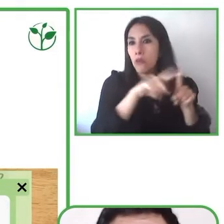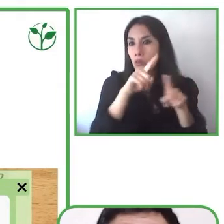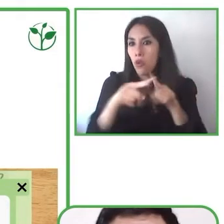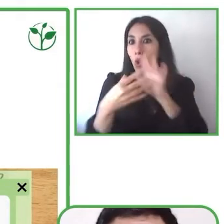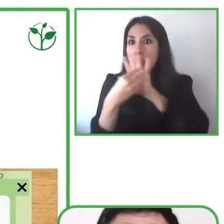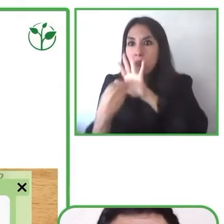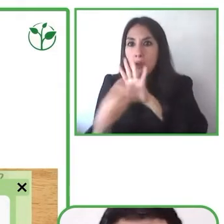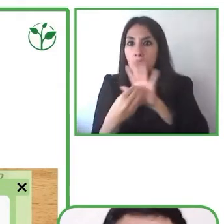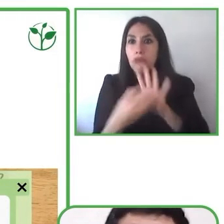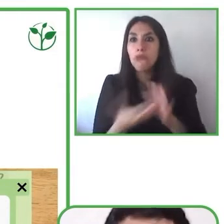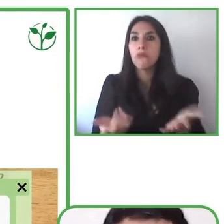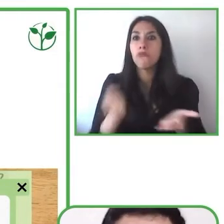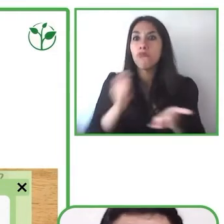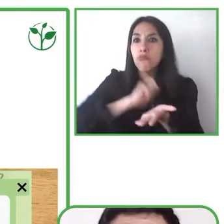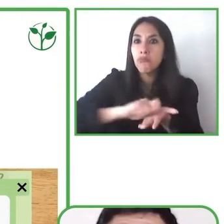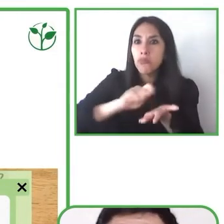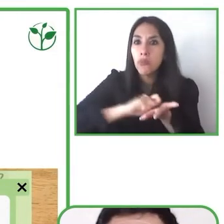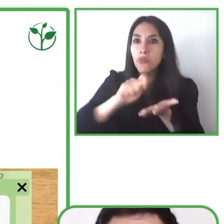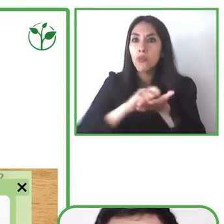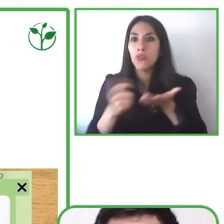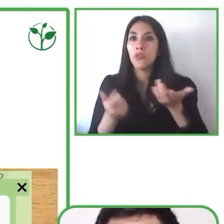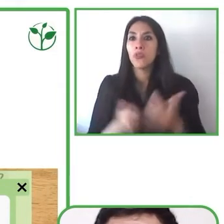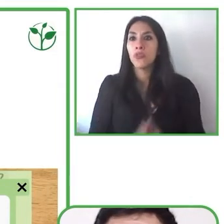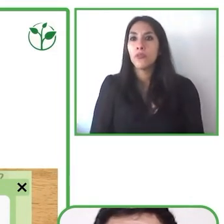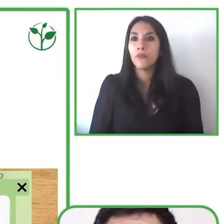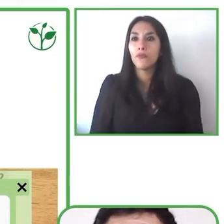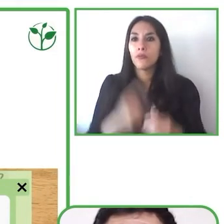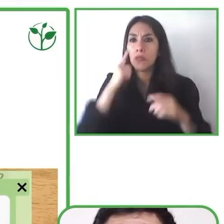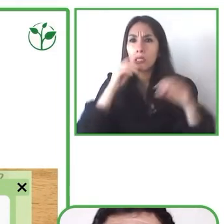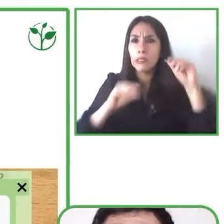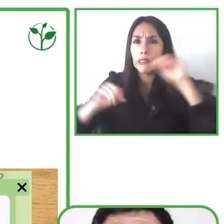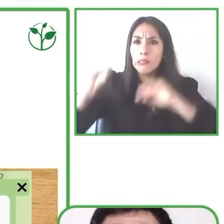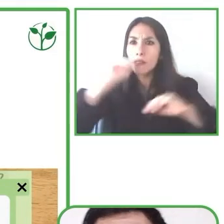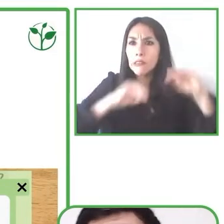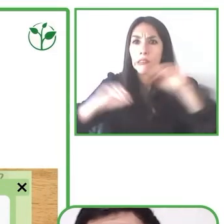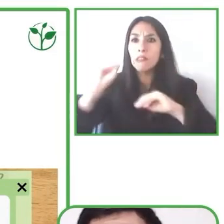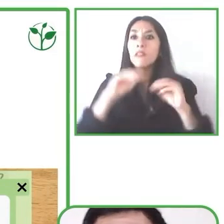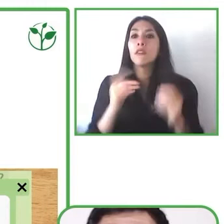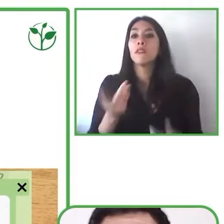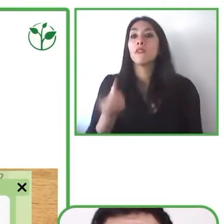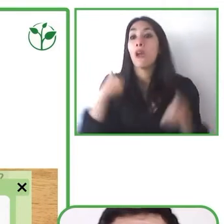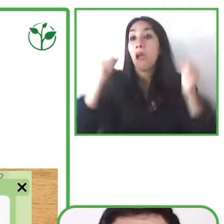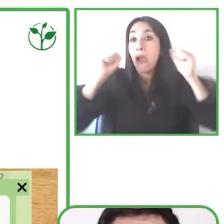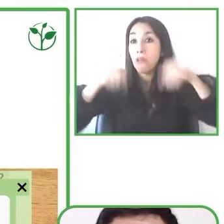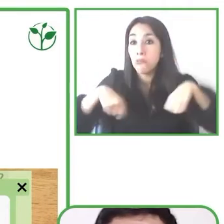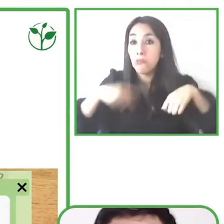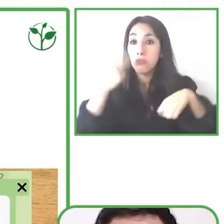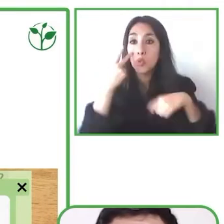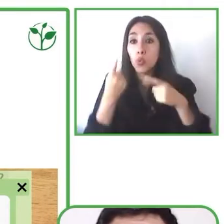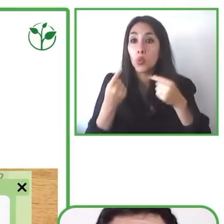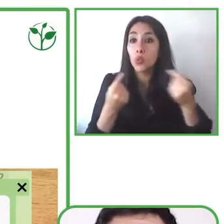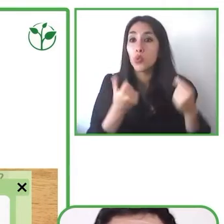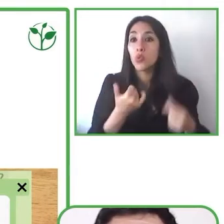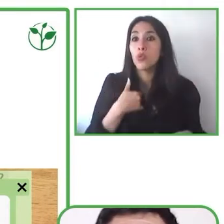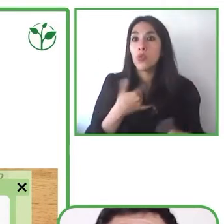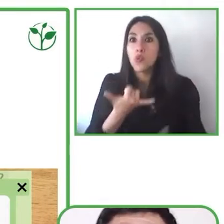and error trial error trial error, and they are also modified but they continue the same pattern.